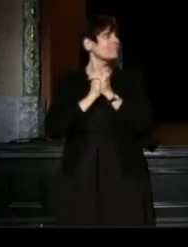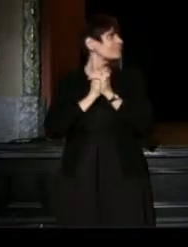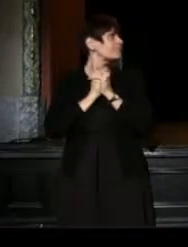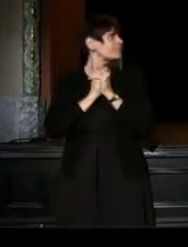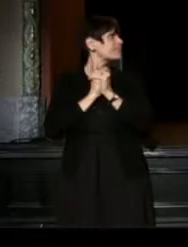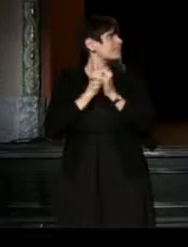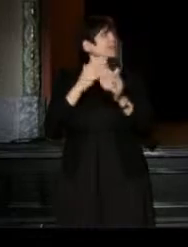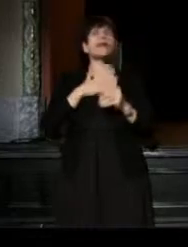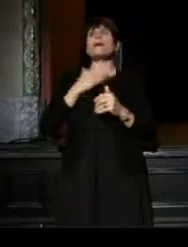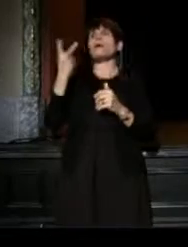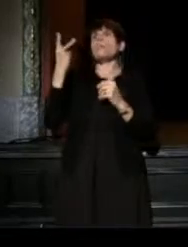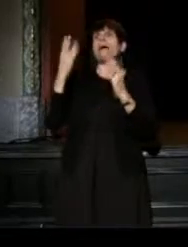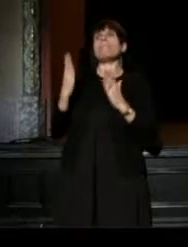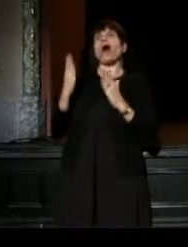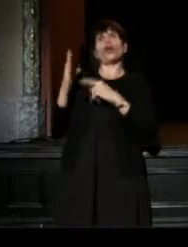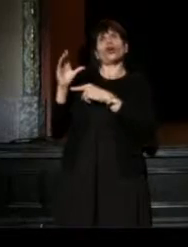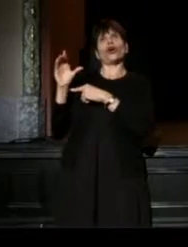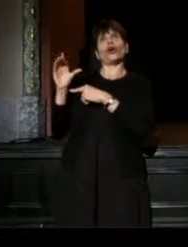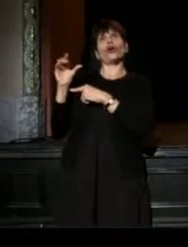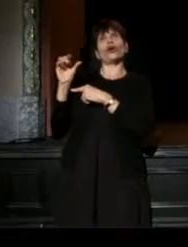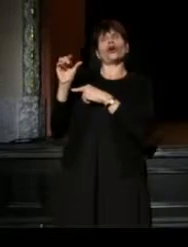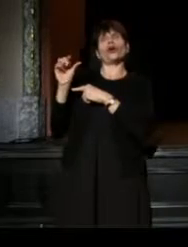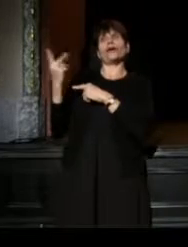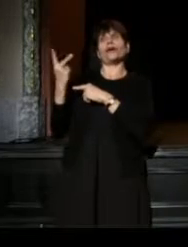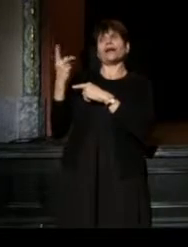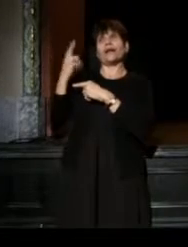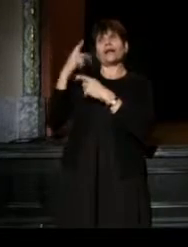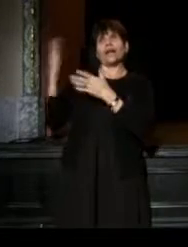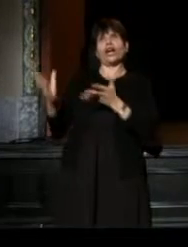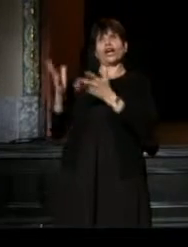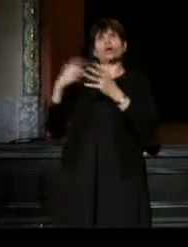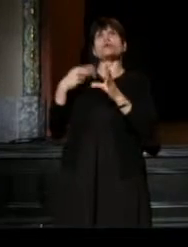My partner in crime, who encouraged me to quit my day job,